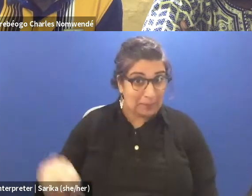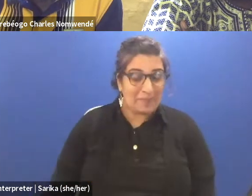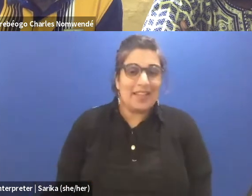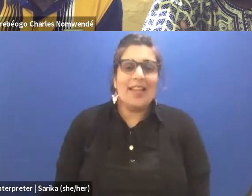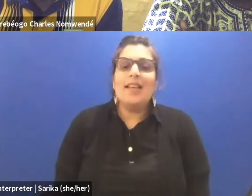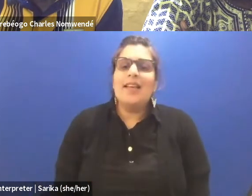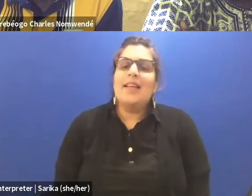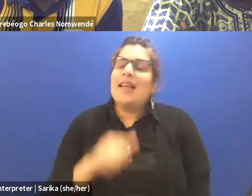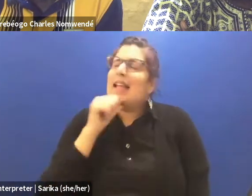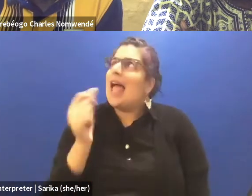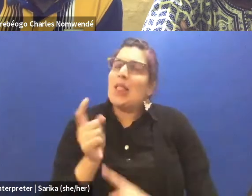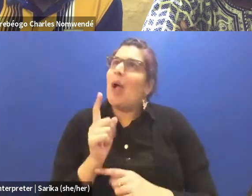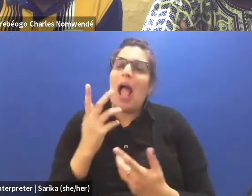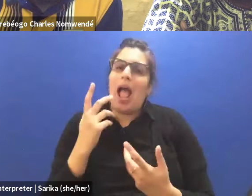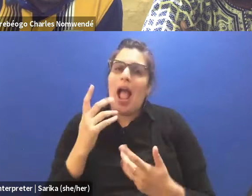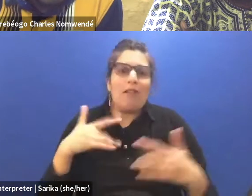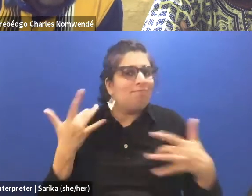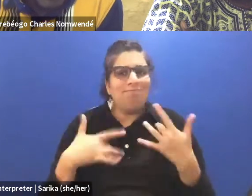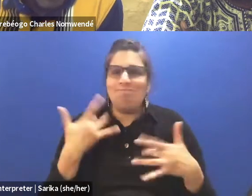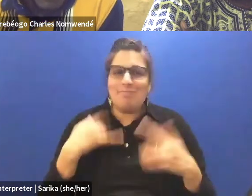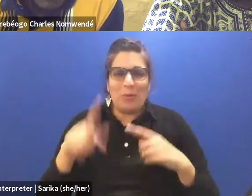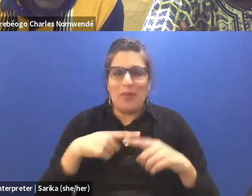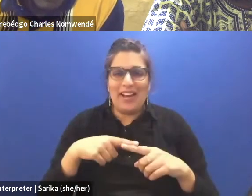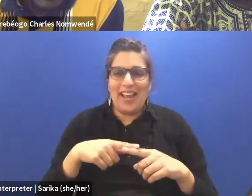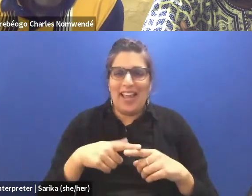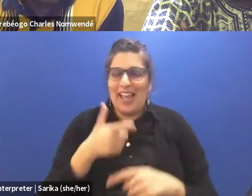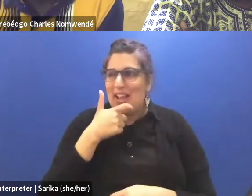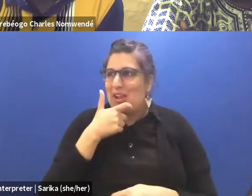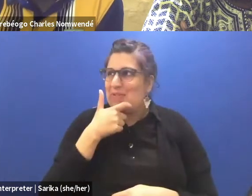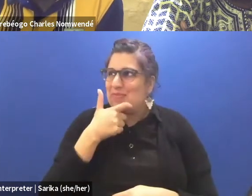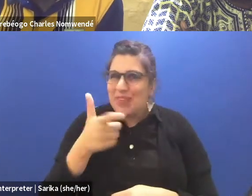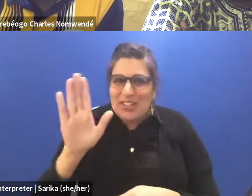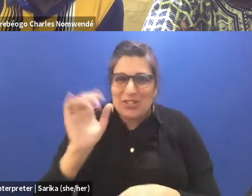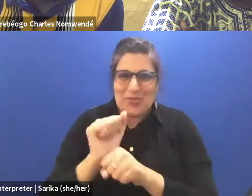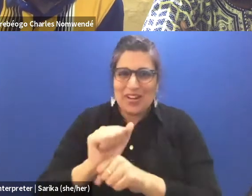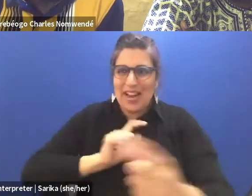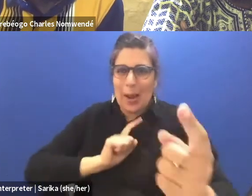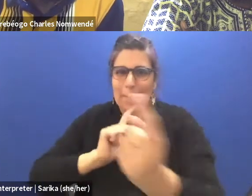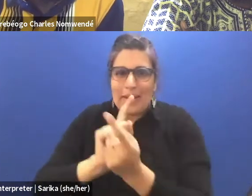Not at the moment, I'm just very excited as to when I can watch you act and meet you in person and see what happens next.